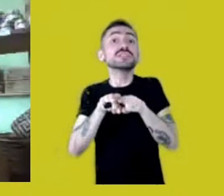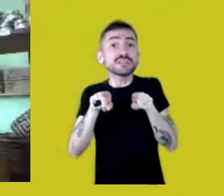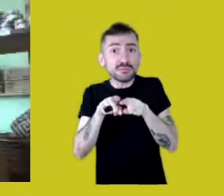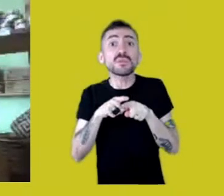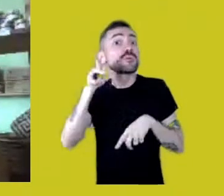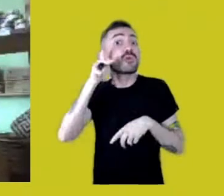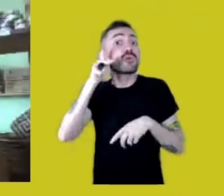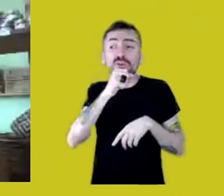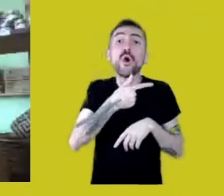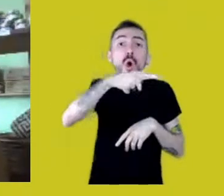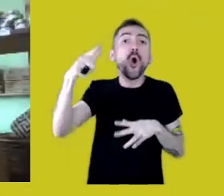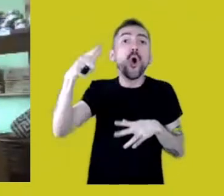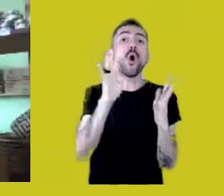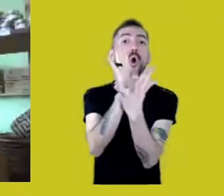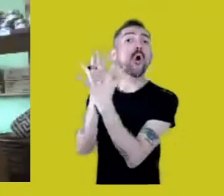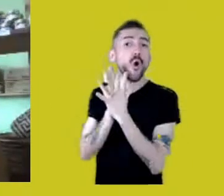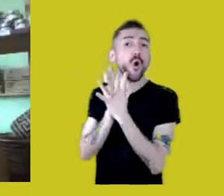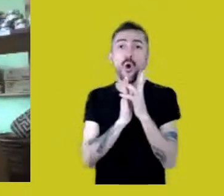Our Amazon,